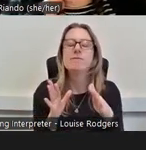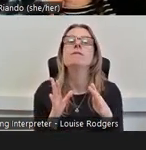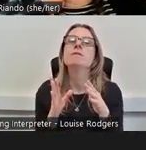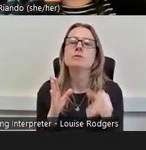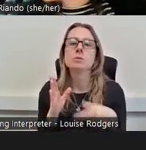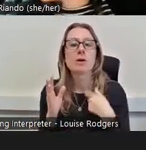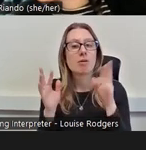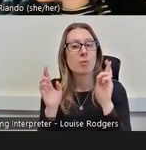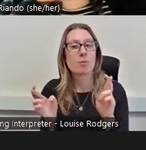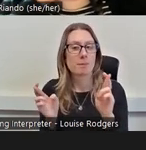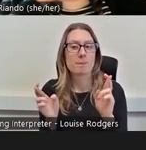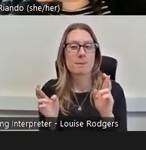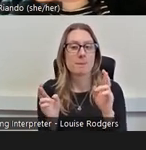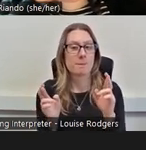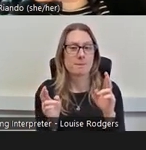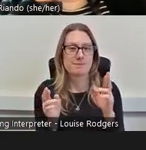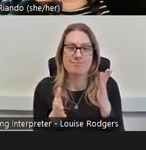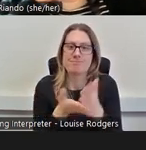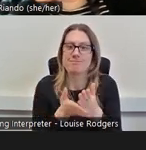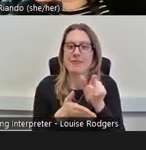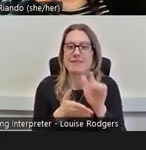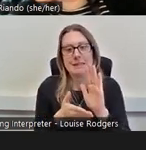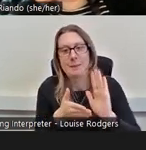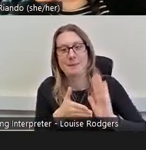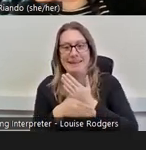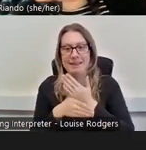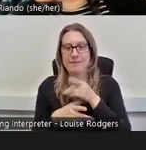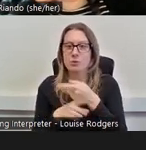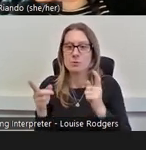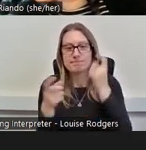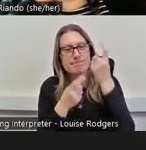you know this is the beginning of just thinking and discussing about how you can how you can apply